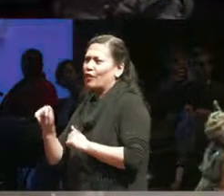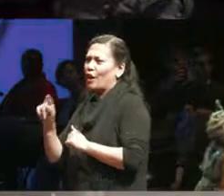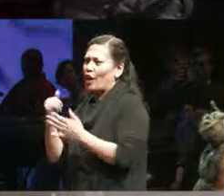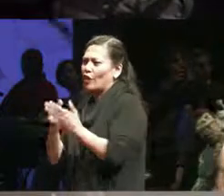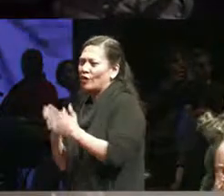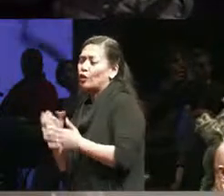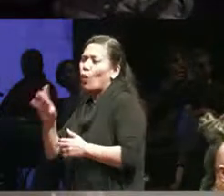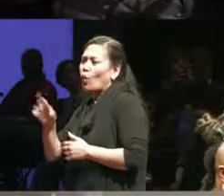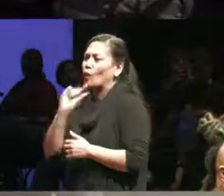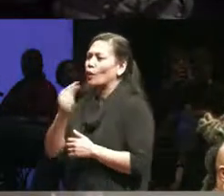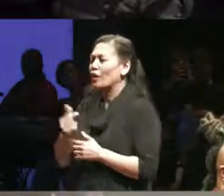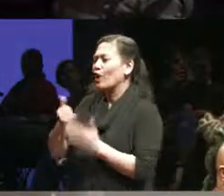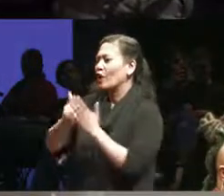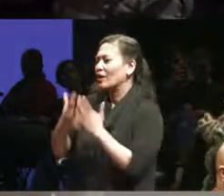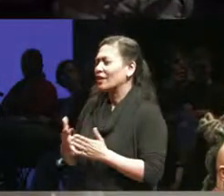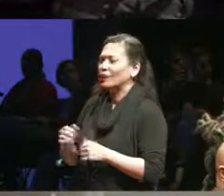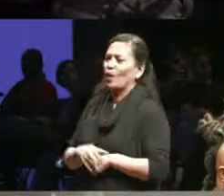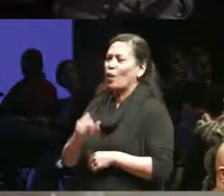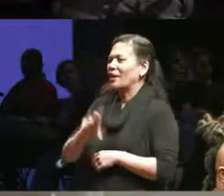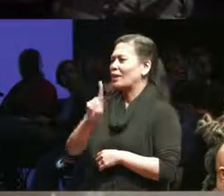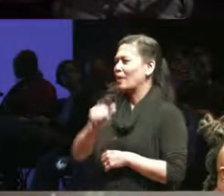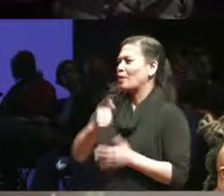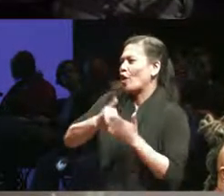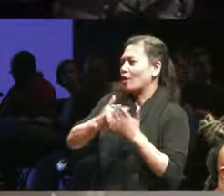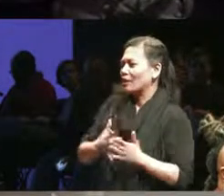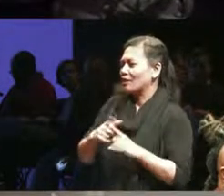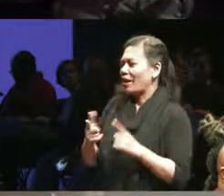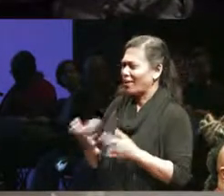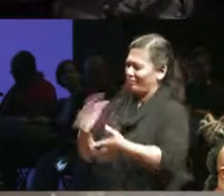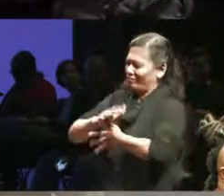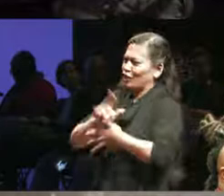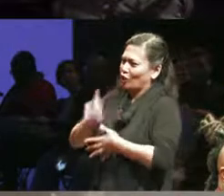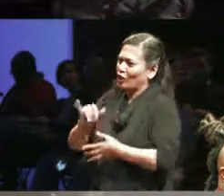of these things rather than being an artist first. And that's what I believe